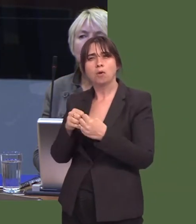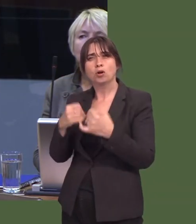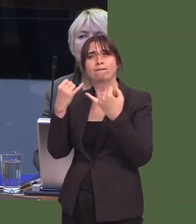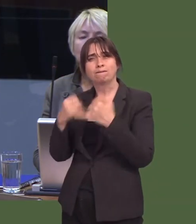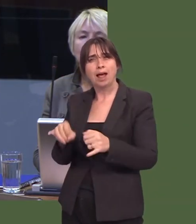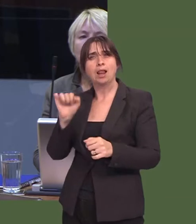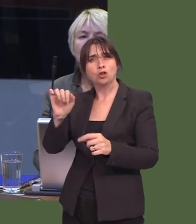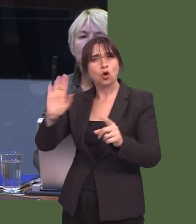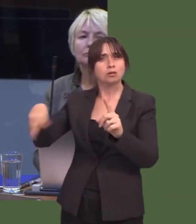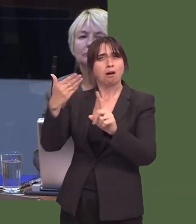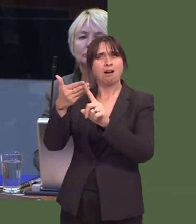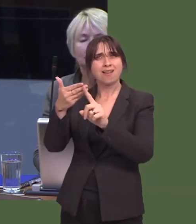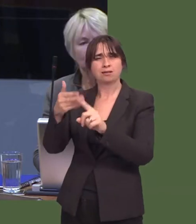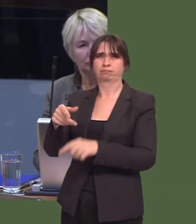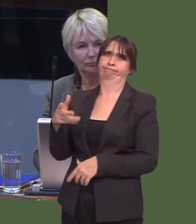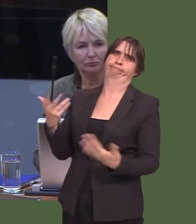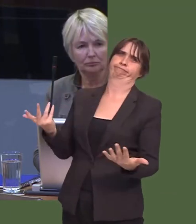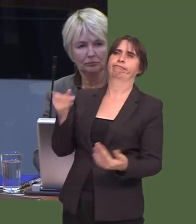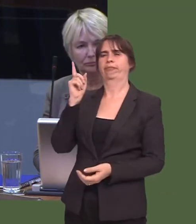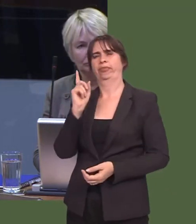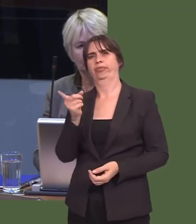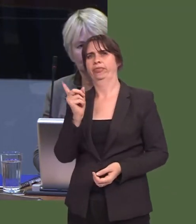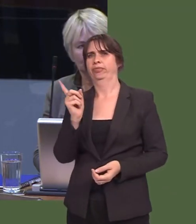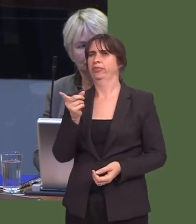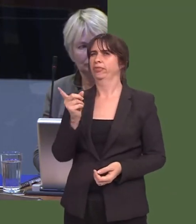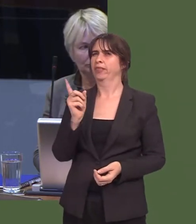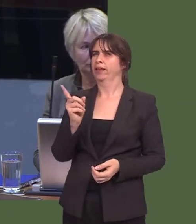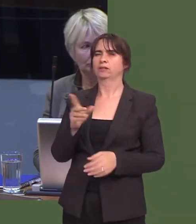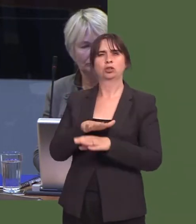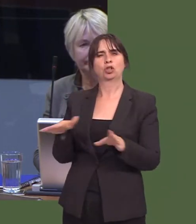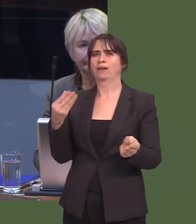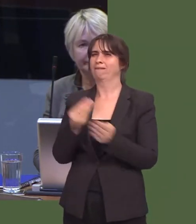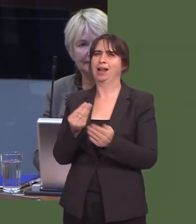isnít one that can be described as financially sound.